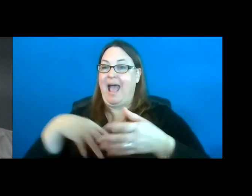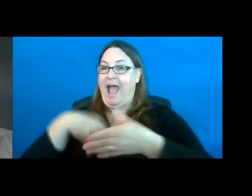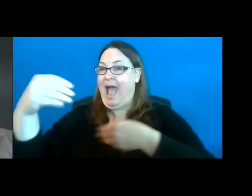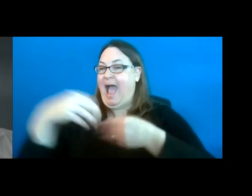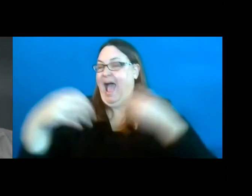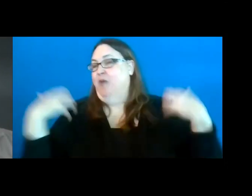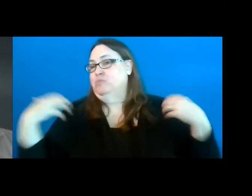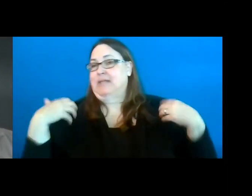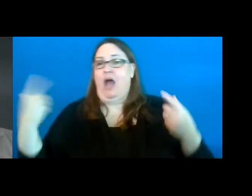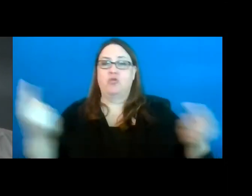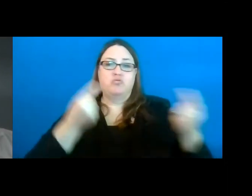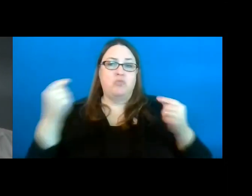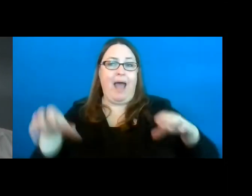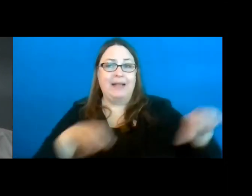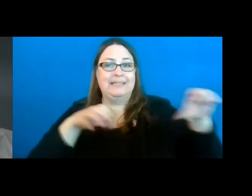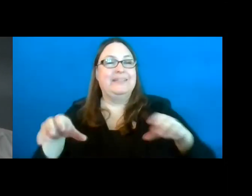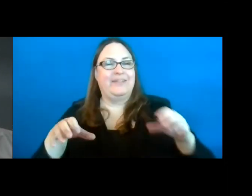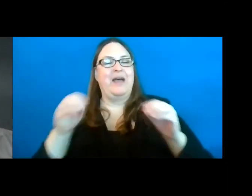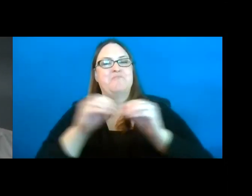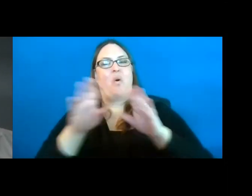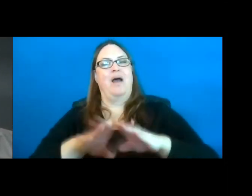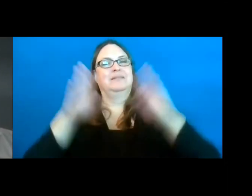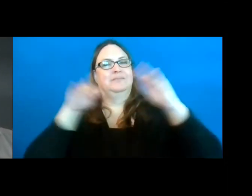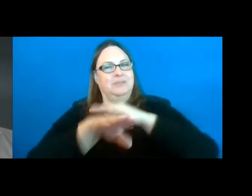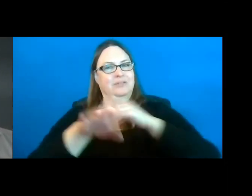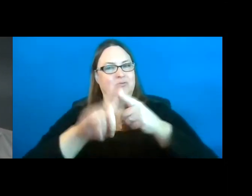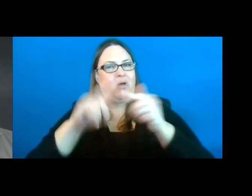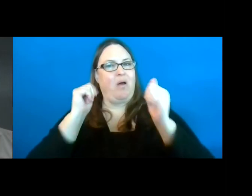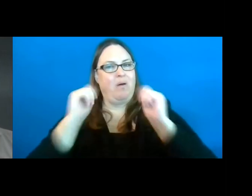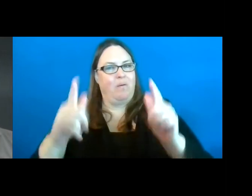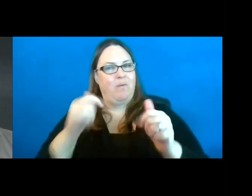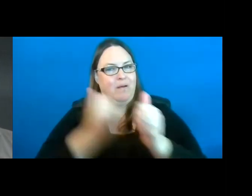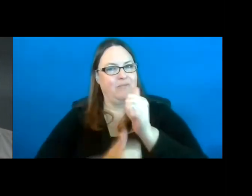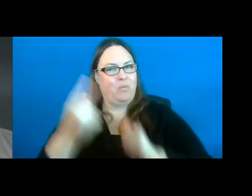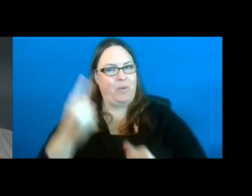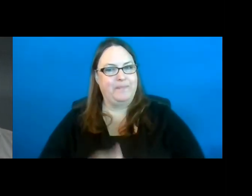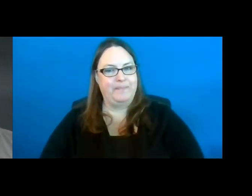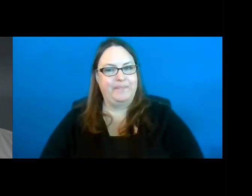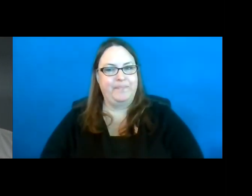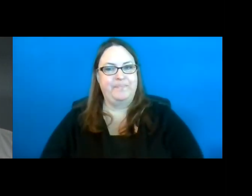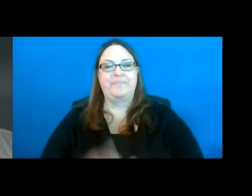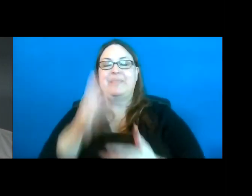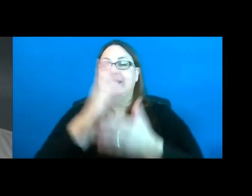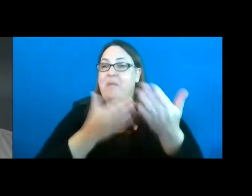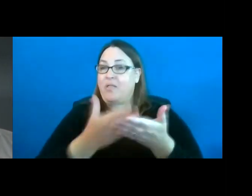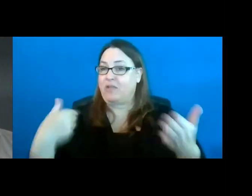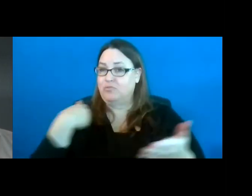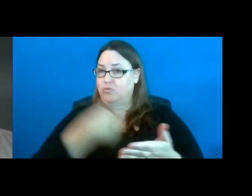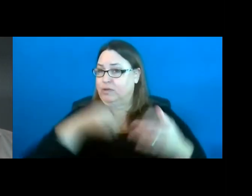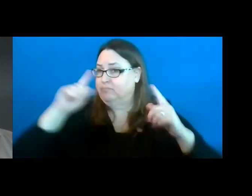activities accessible to everyone. Some of the things that we've done.